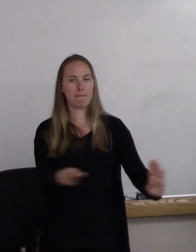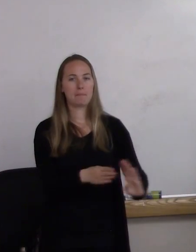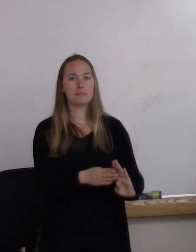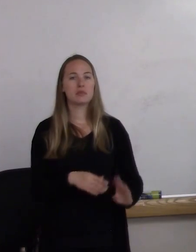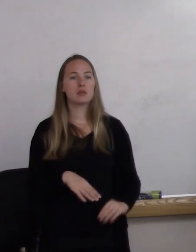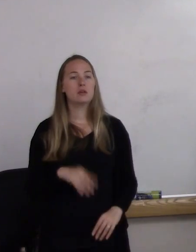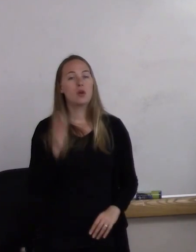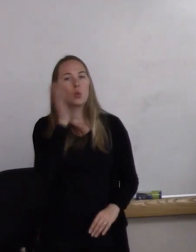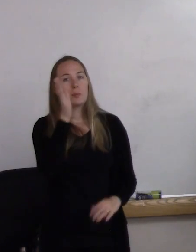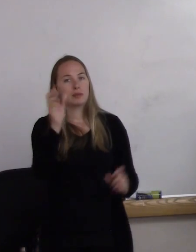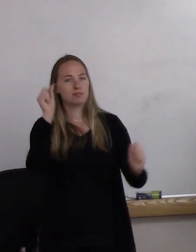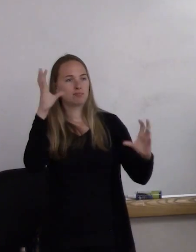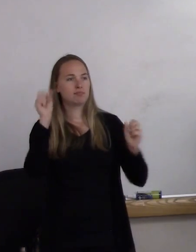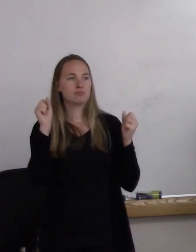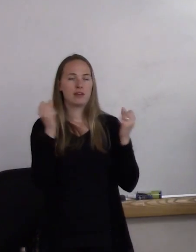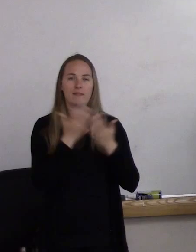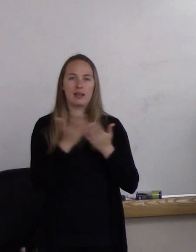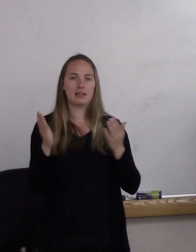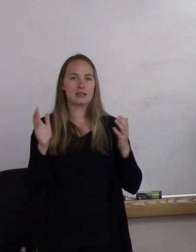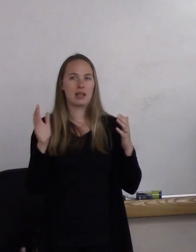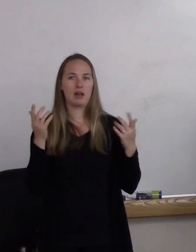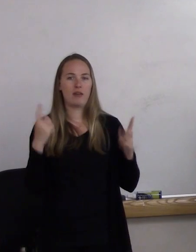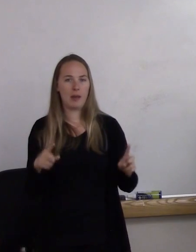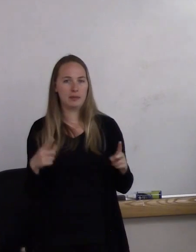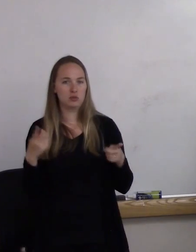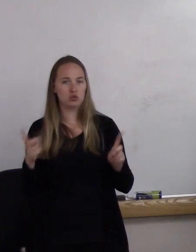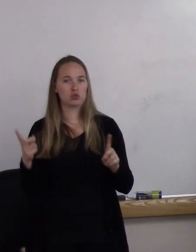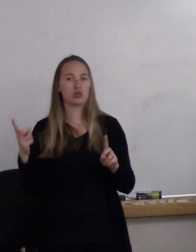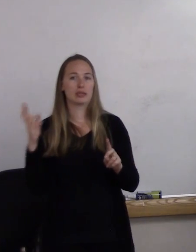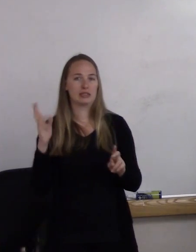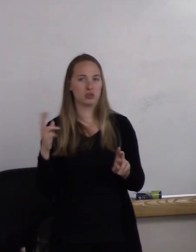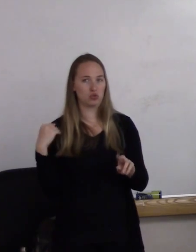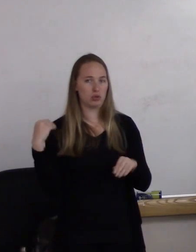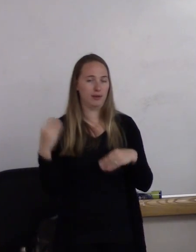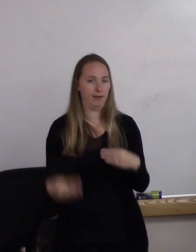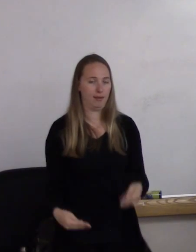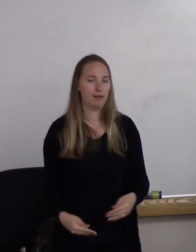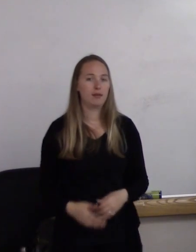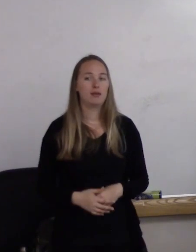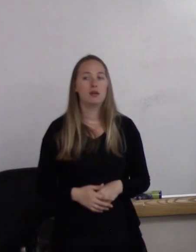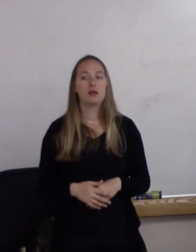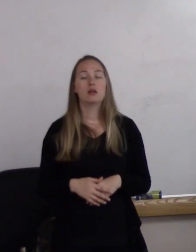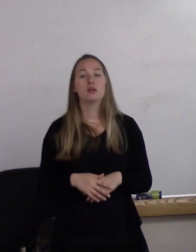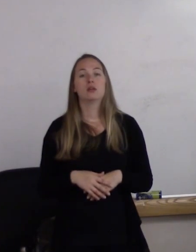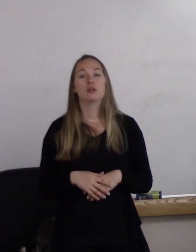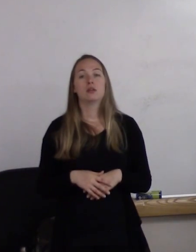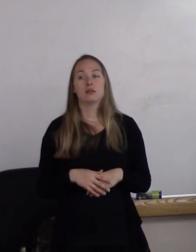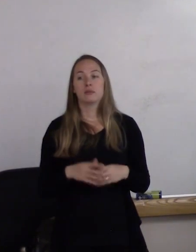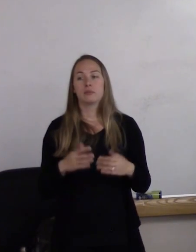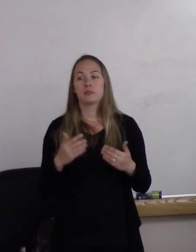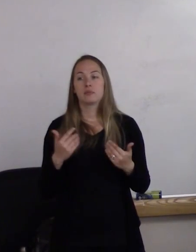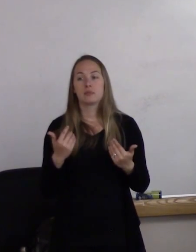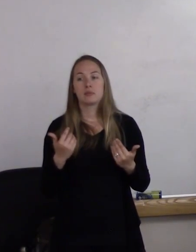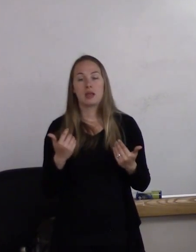at some of the things that have occurred over history. There were routine raids and arrests and discrimination